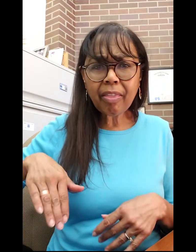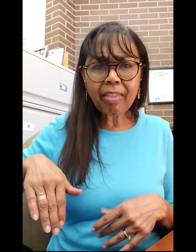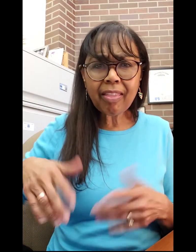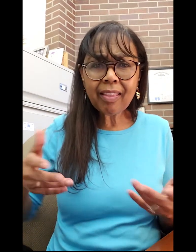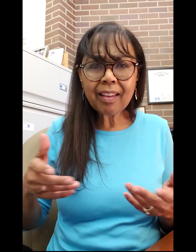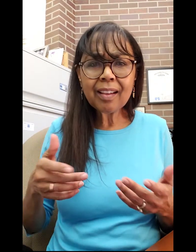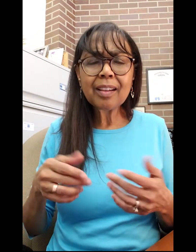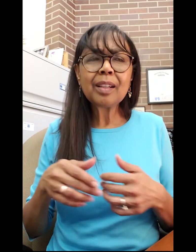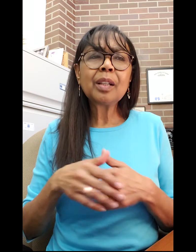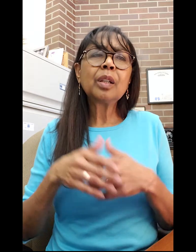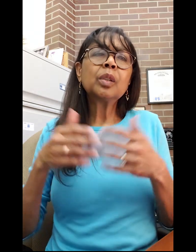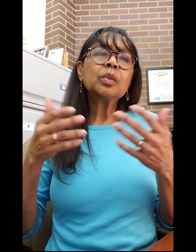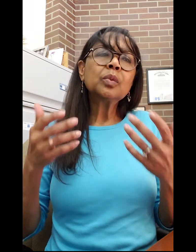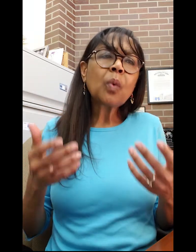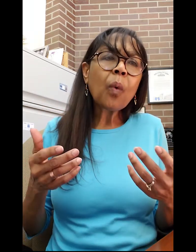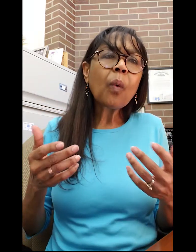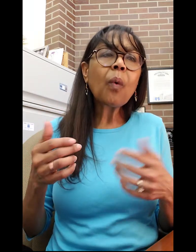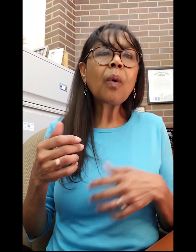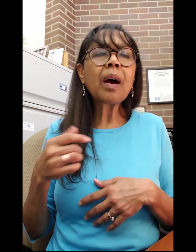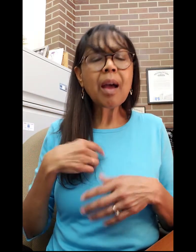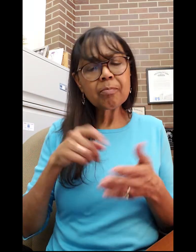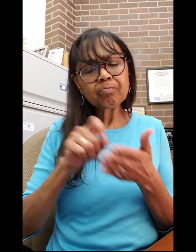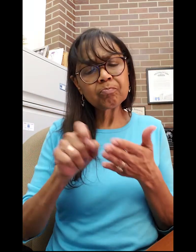Karelle was not born yet.